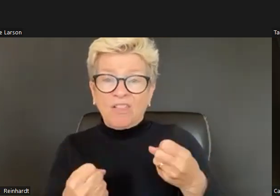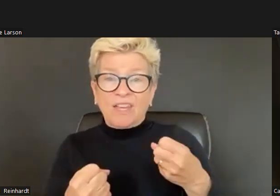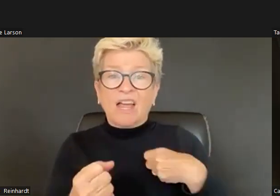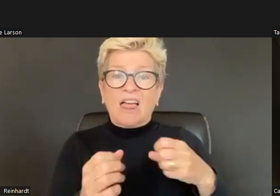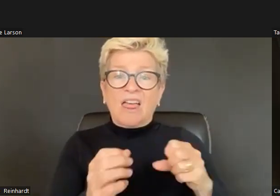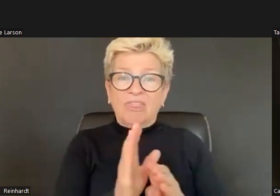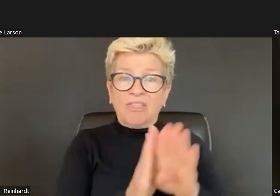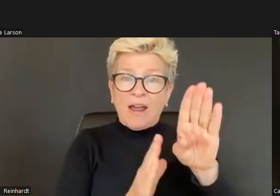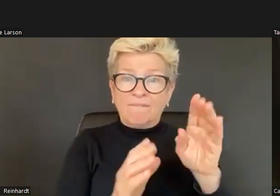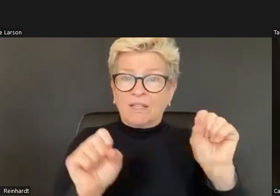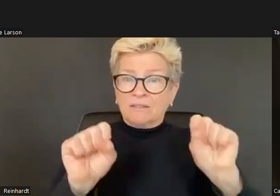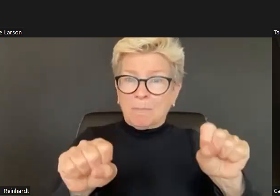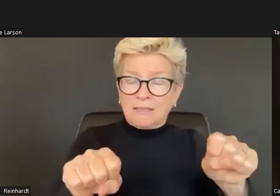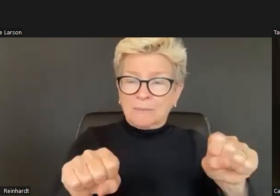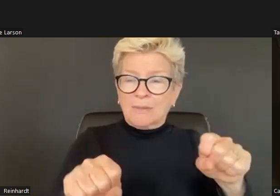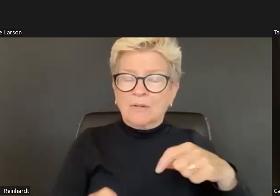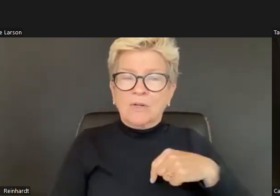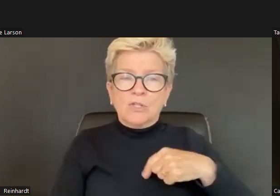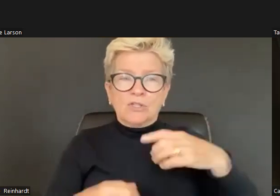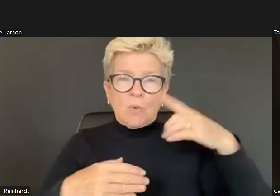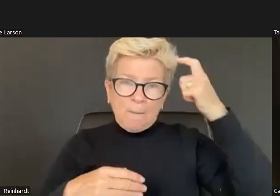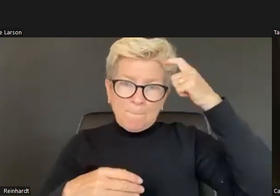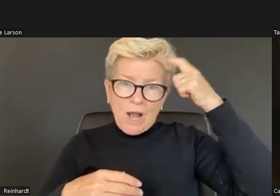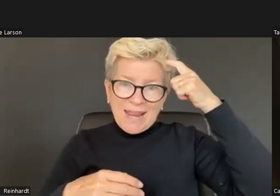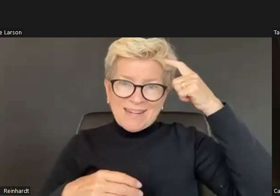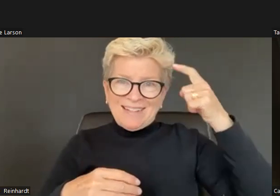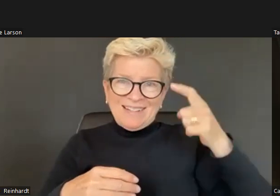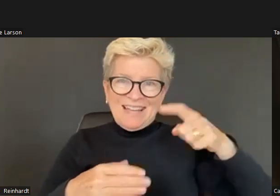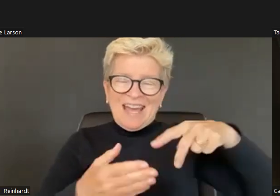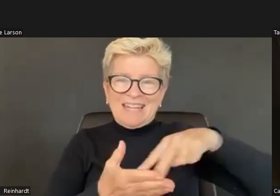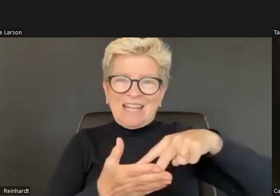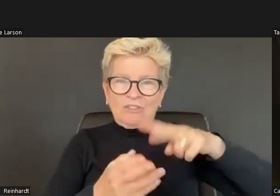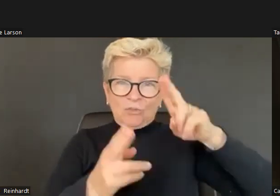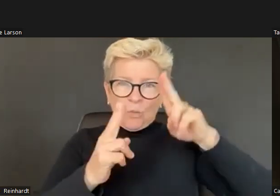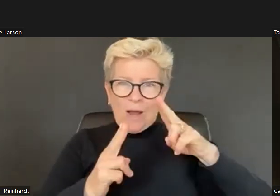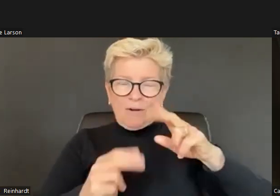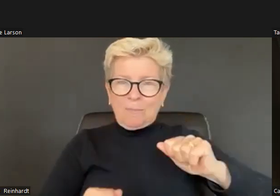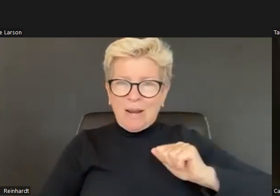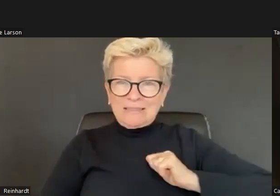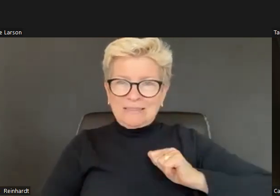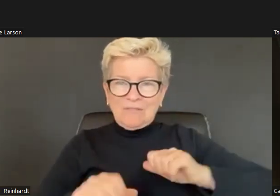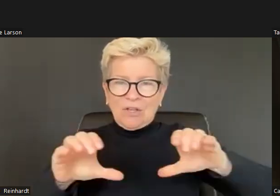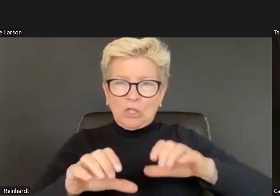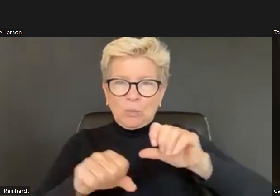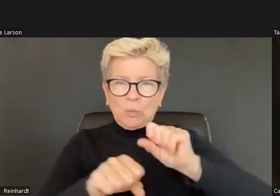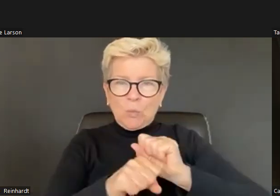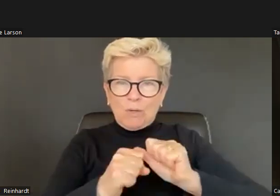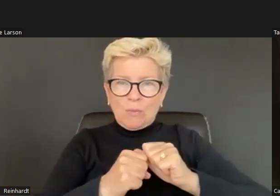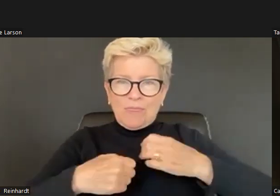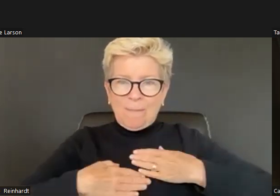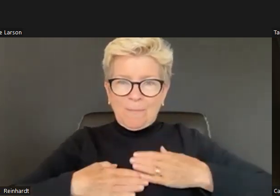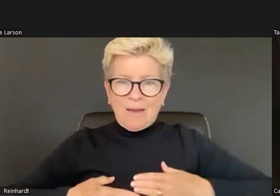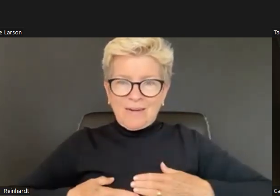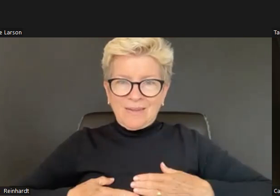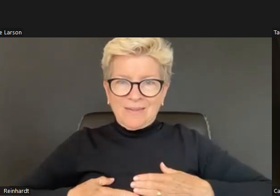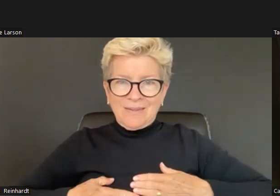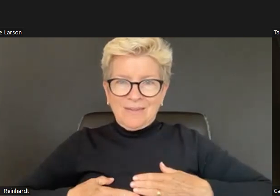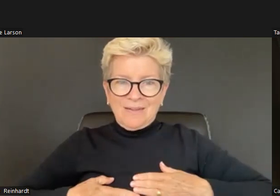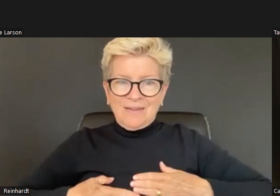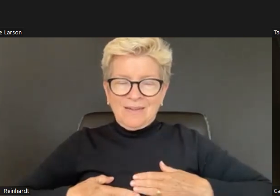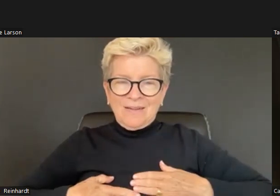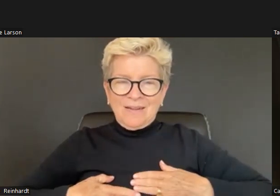human body with this brain feels safe,, happy, and connected. We all know the safe happy and connected than learning, healing, and thriving.